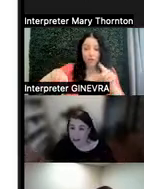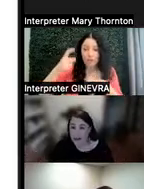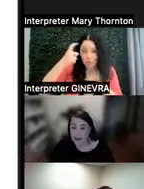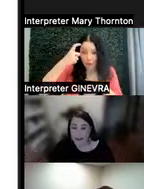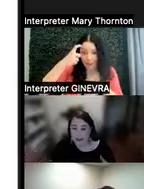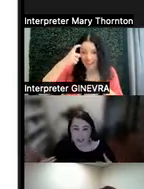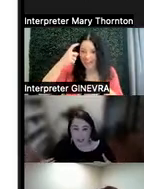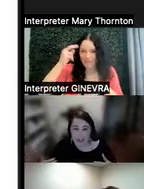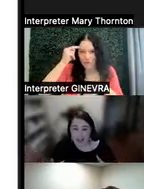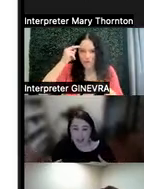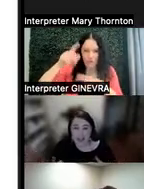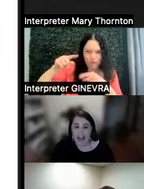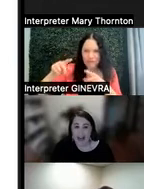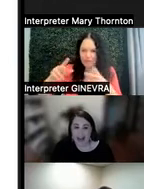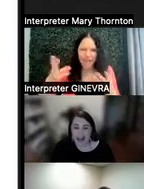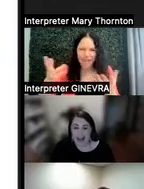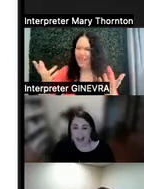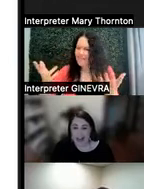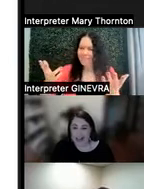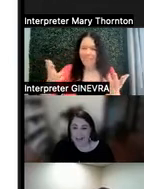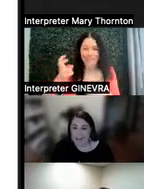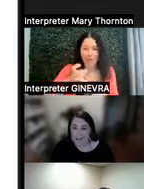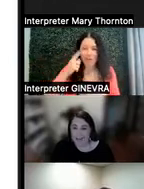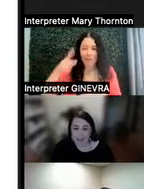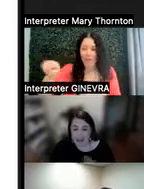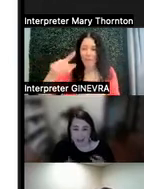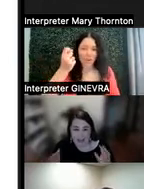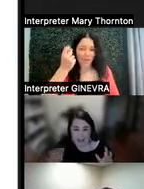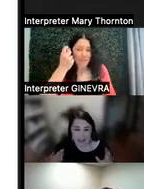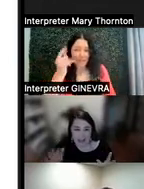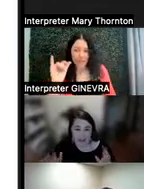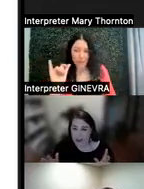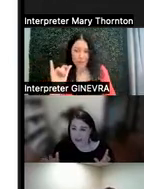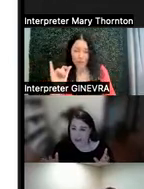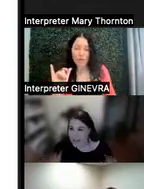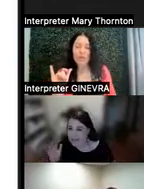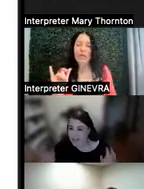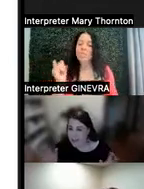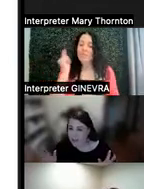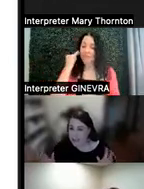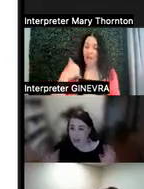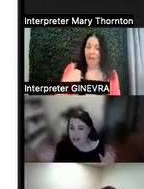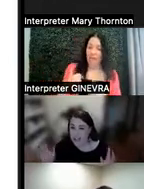There are certainly things that I, even though I identify as neurodiverse, have difficulty understanding